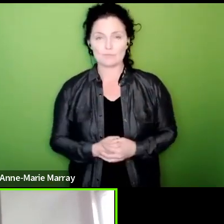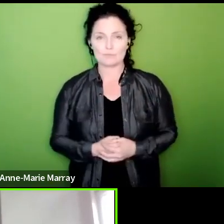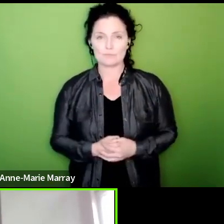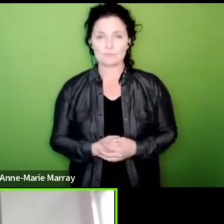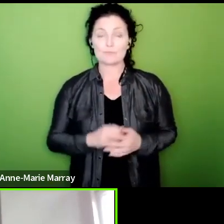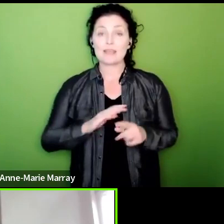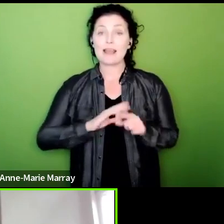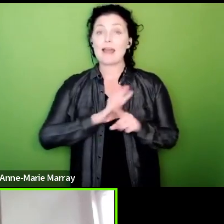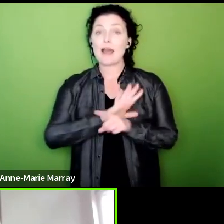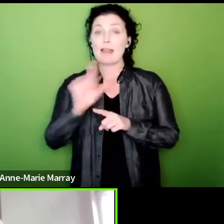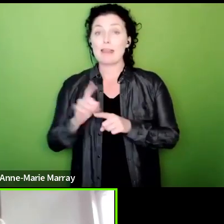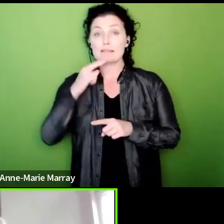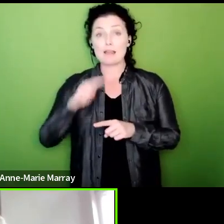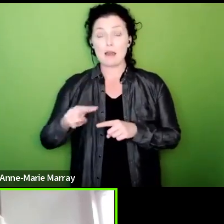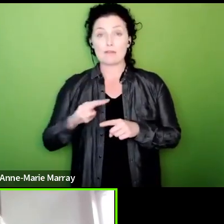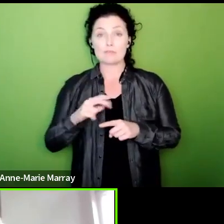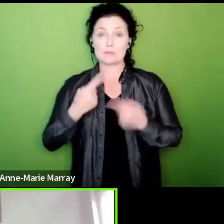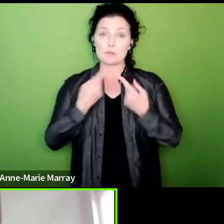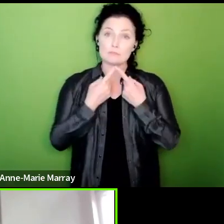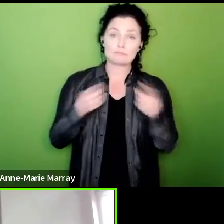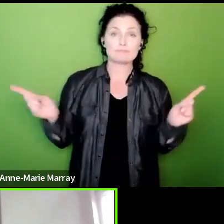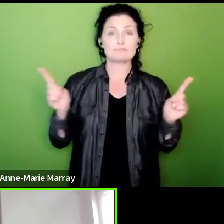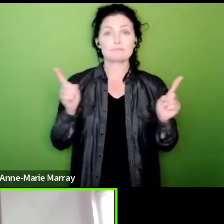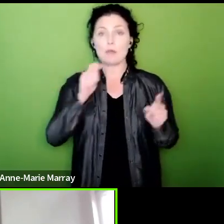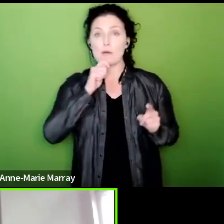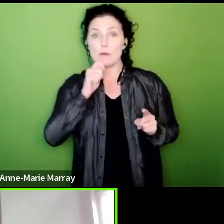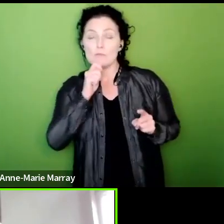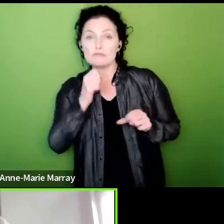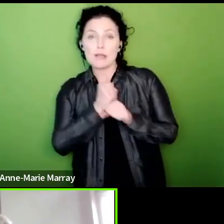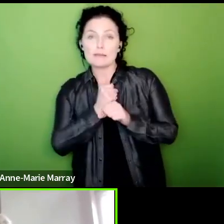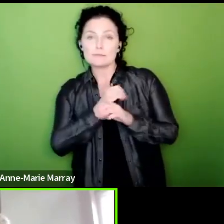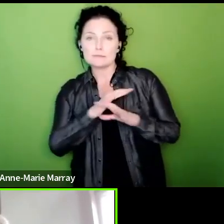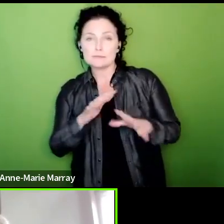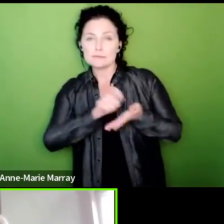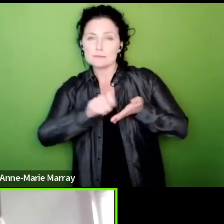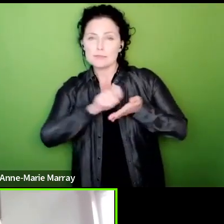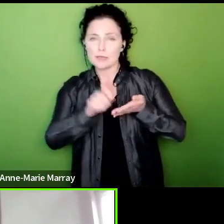later on this afternoon because obviously we're getting a lot of media inquiries on the back of